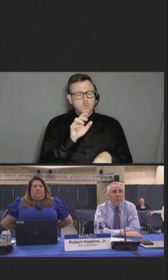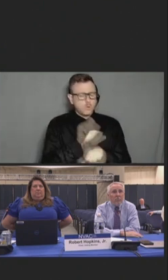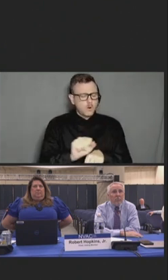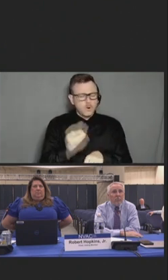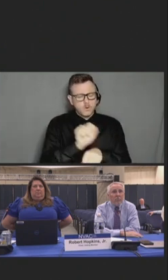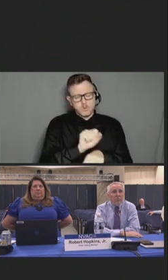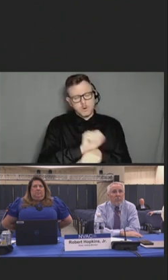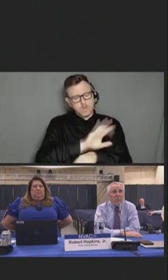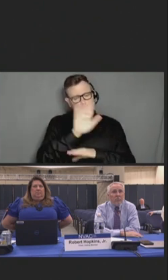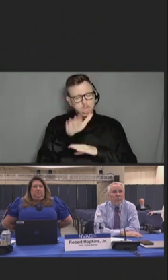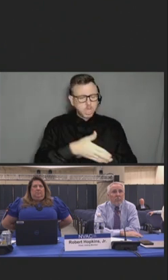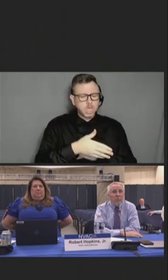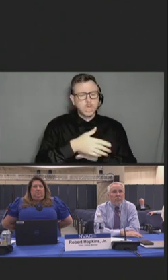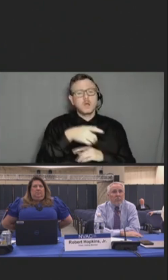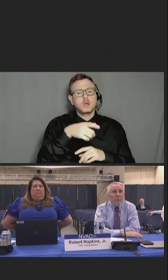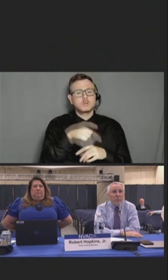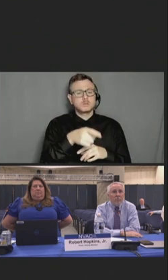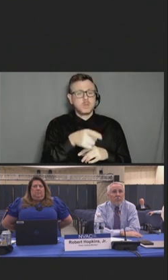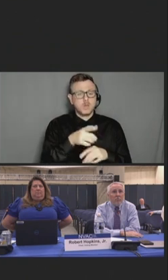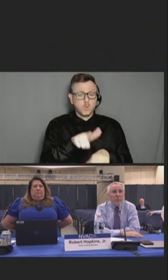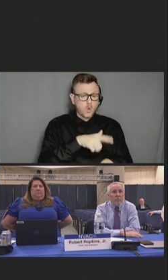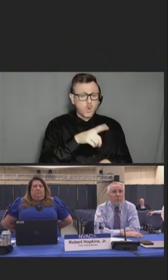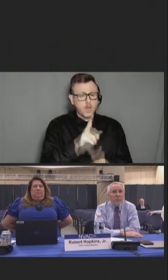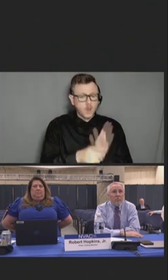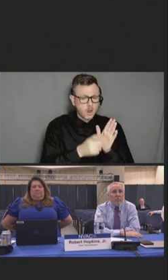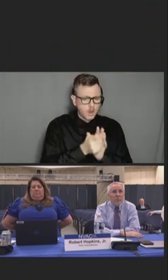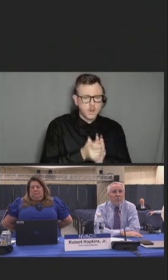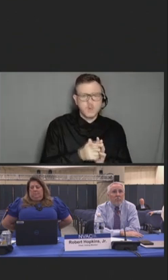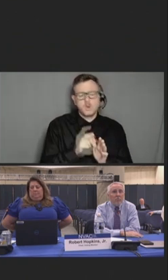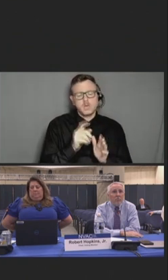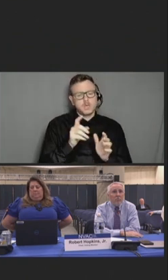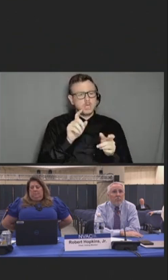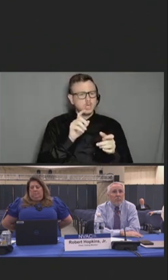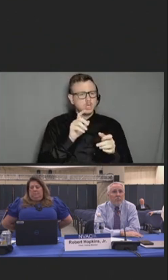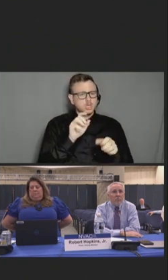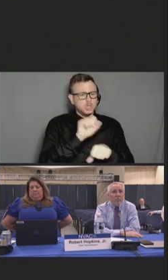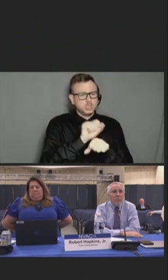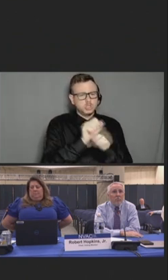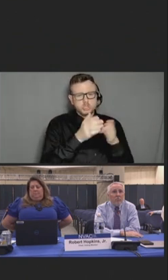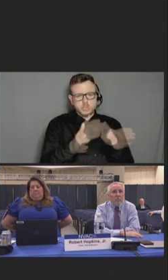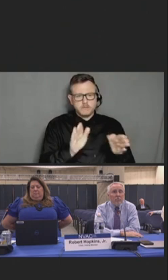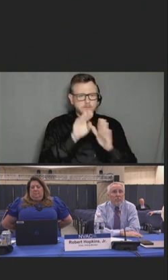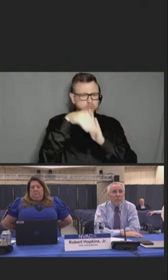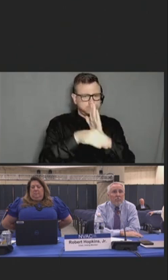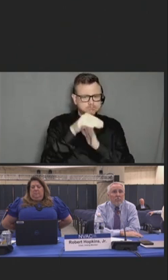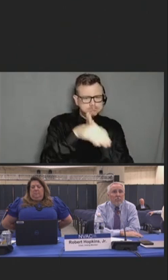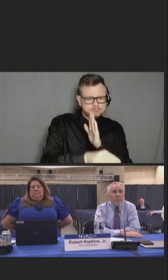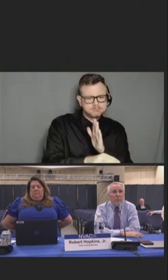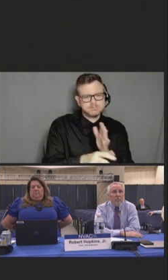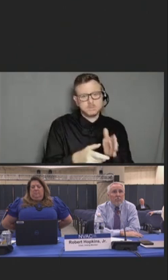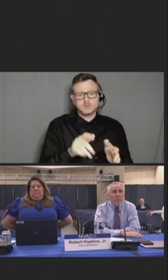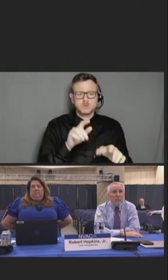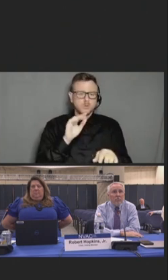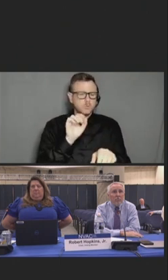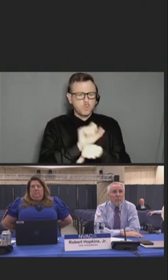and emotionally demanding work, seen suffering and death and risk of exposure to disease.